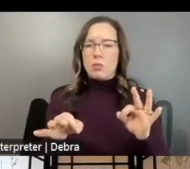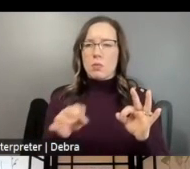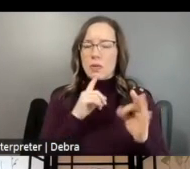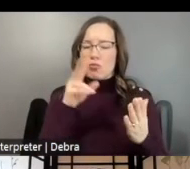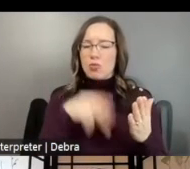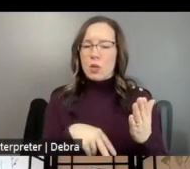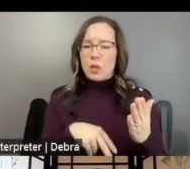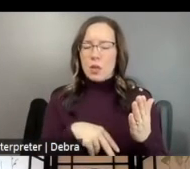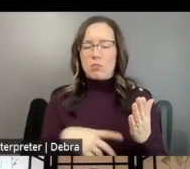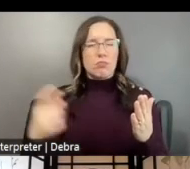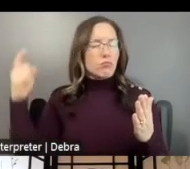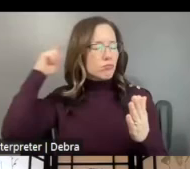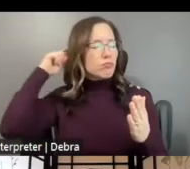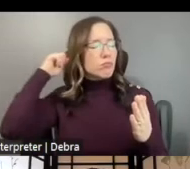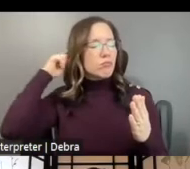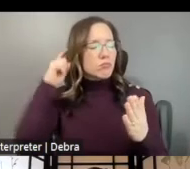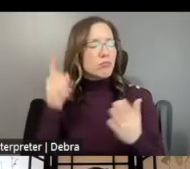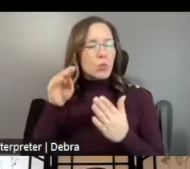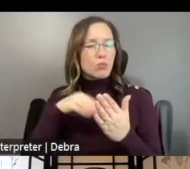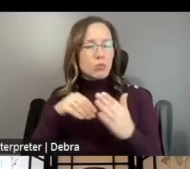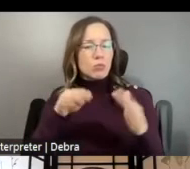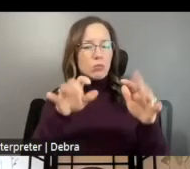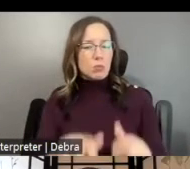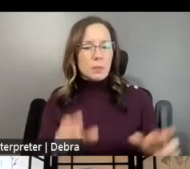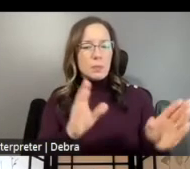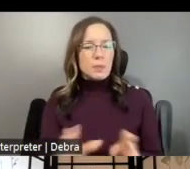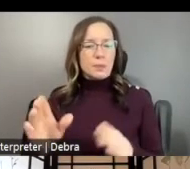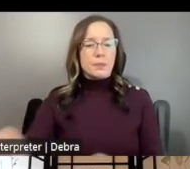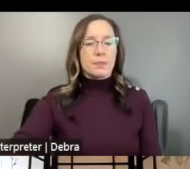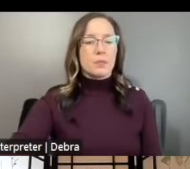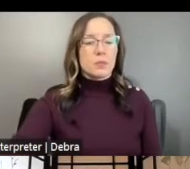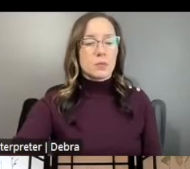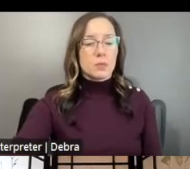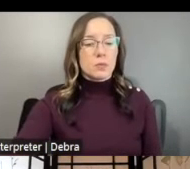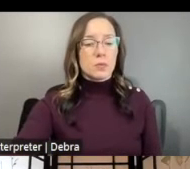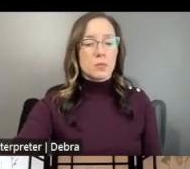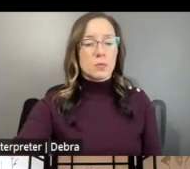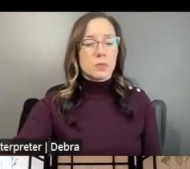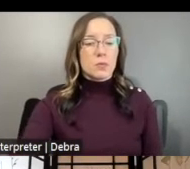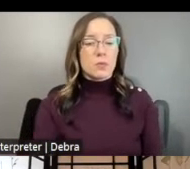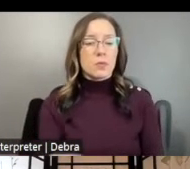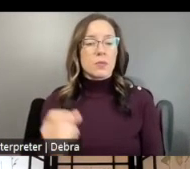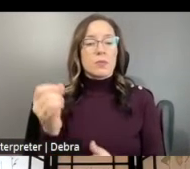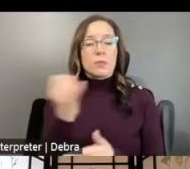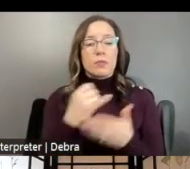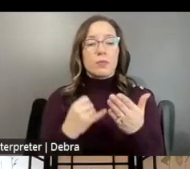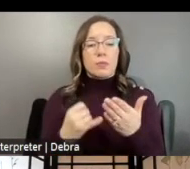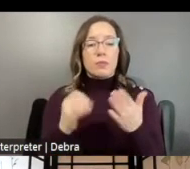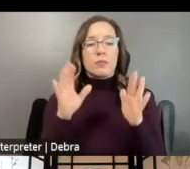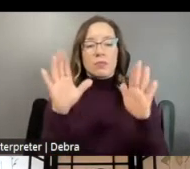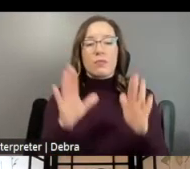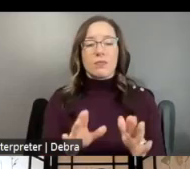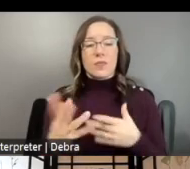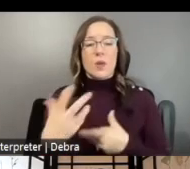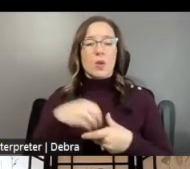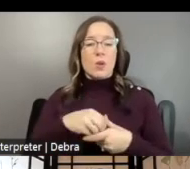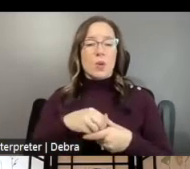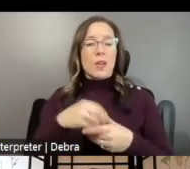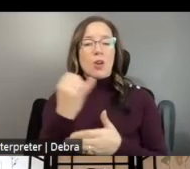YOUR APPLICATION. ARTISTIC EXCELLENCE INCLUDES THE QUALITY OF ARTISTS AND OTHER KEY INDIVIDUALS,